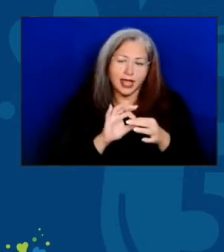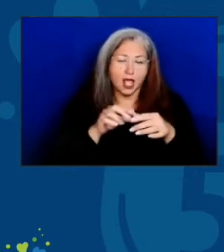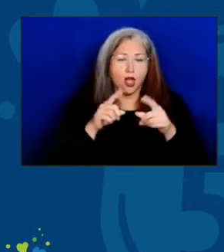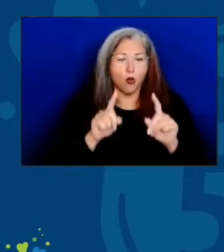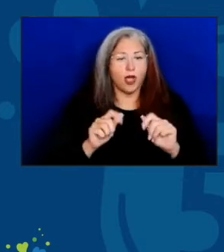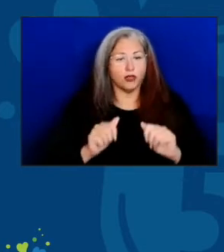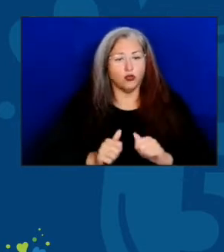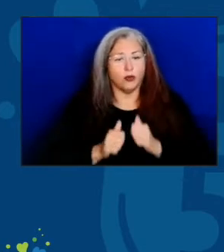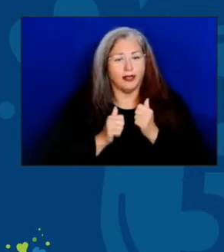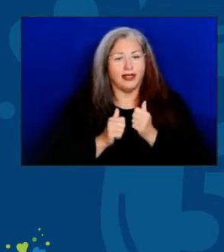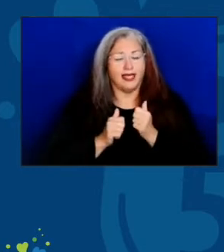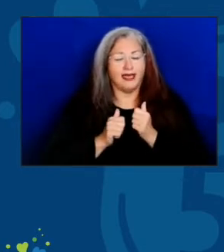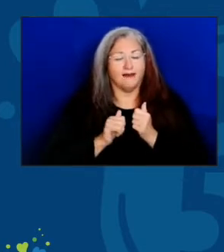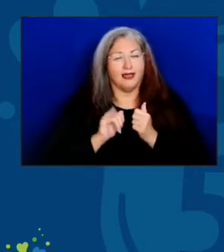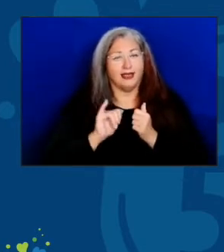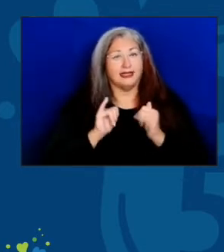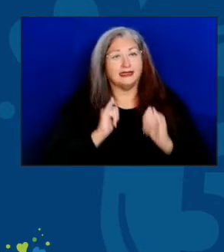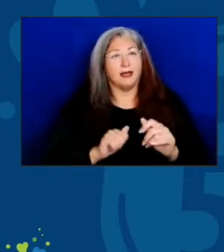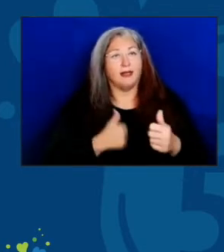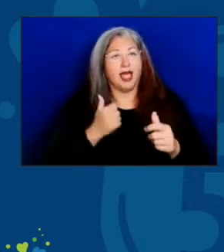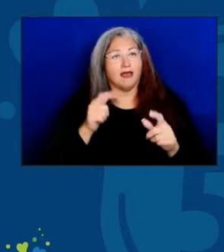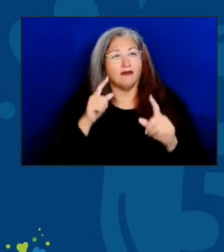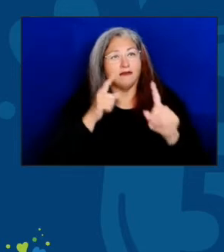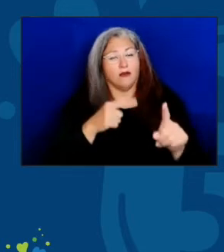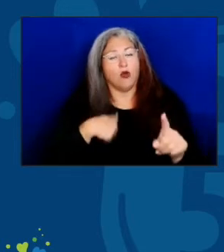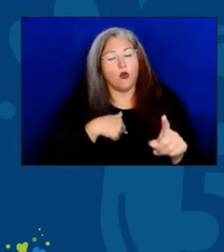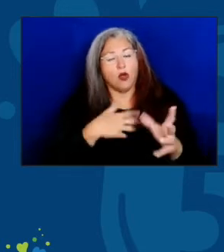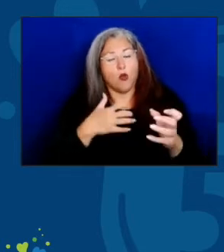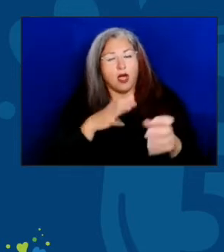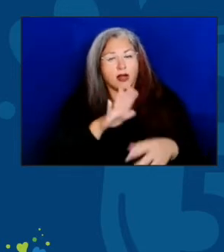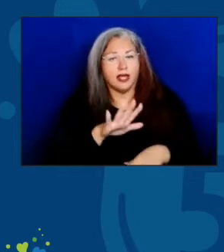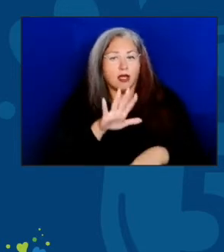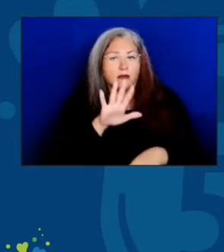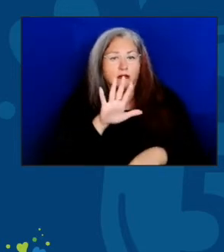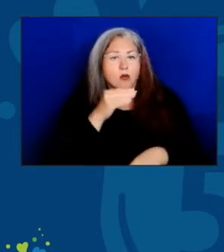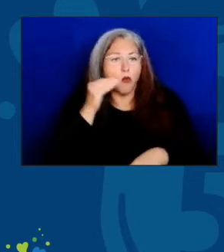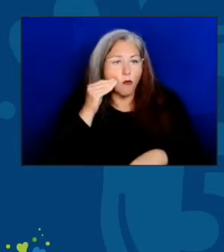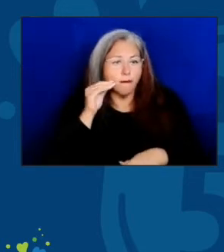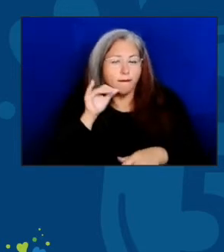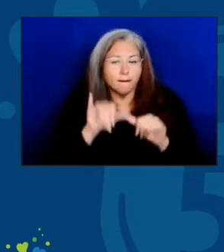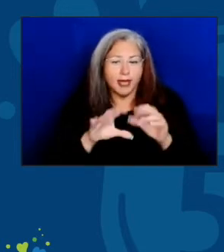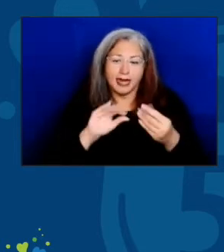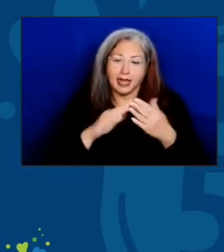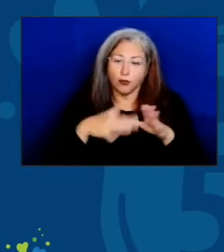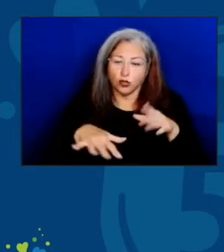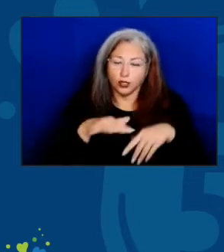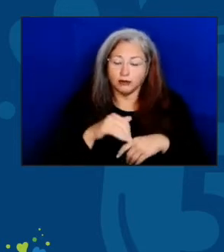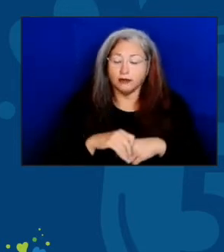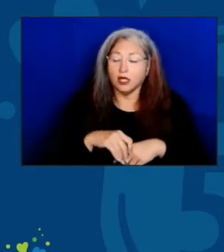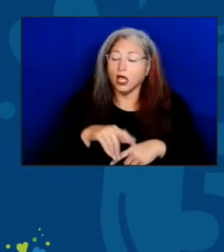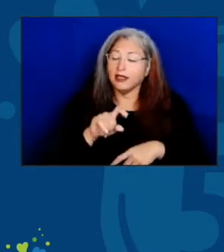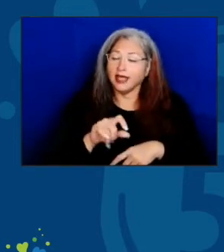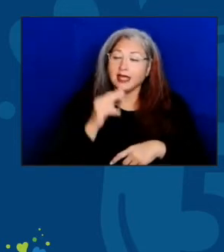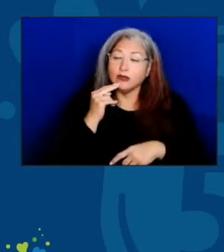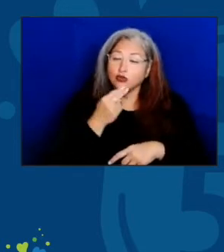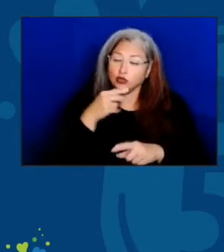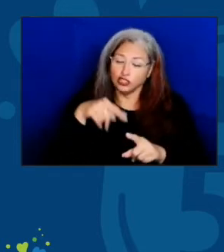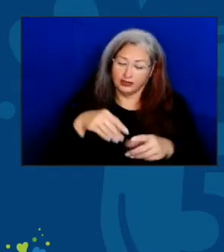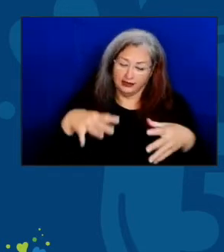they want to live in their own homes and neighborhoods. Nutritious meals are vital to all of our lives